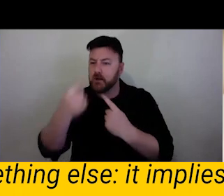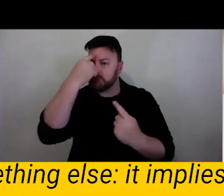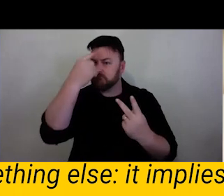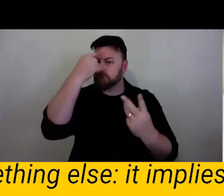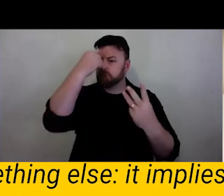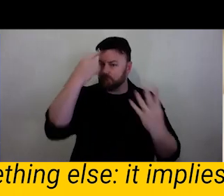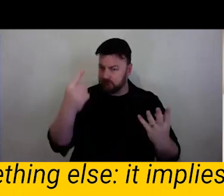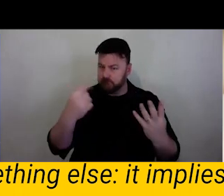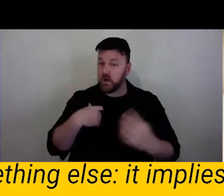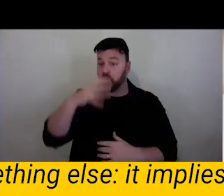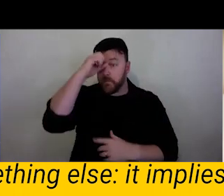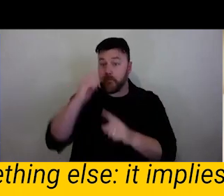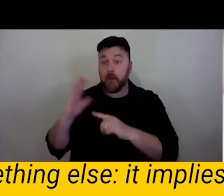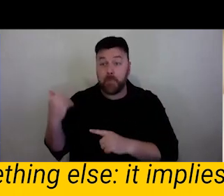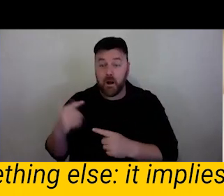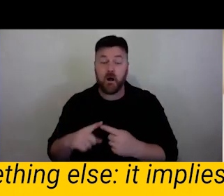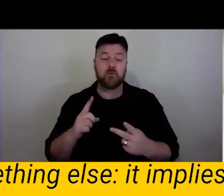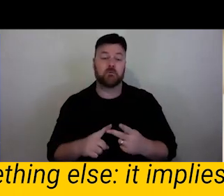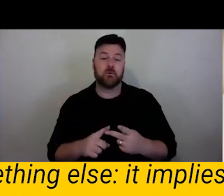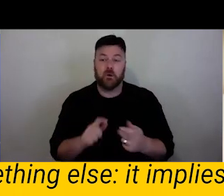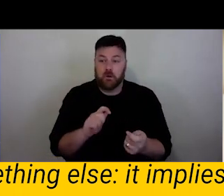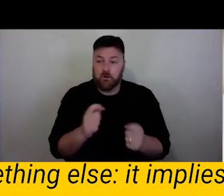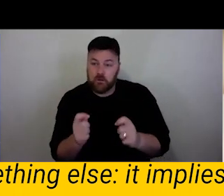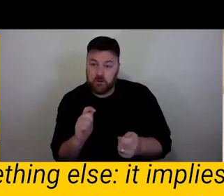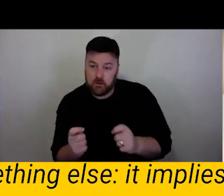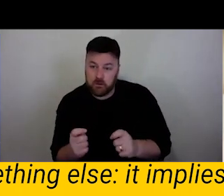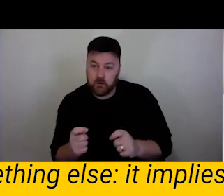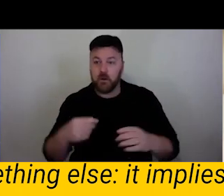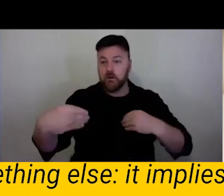memory of past encounters and we realise that this idea - place tisty